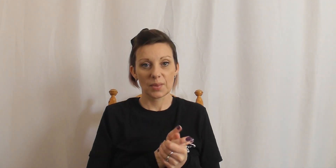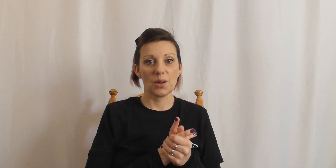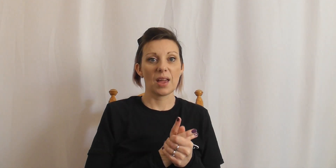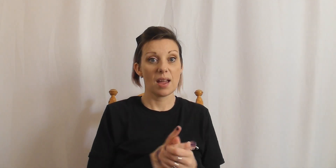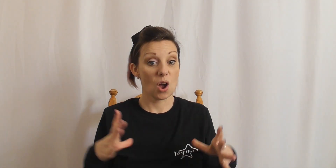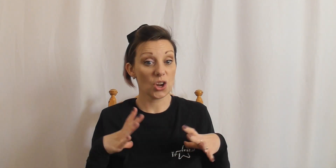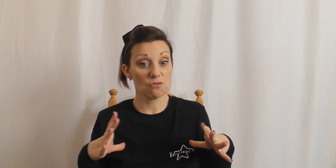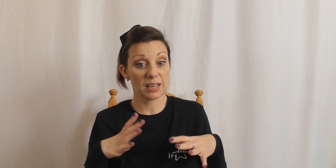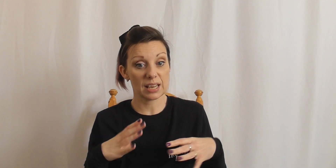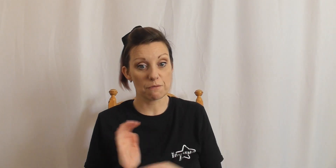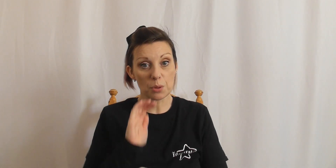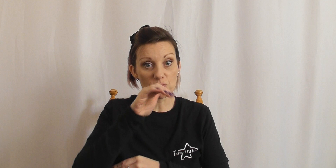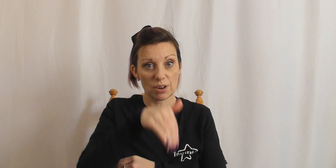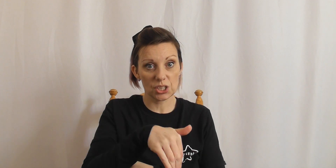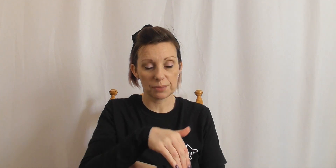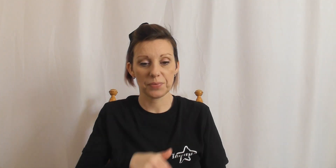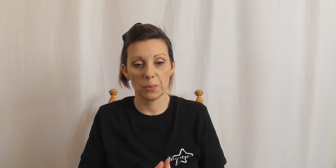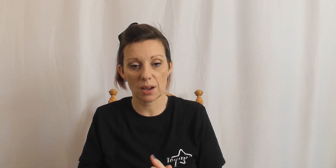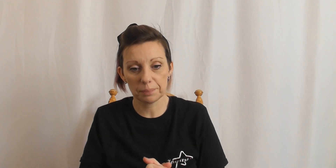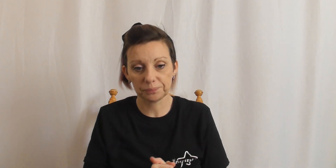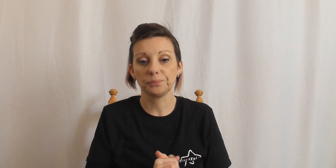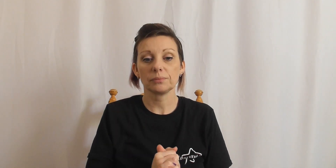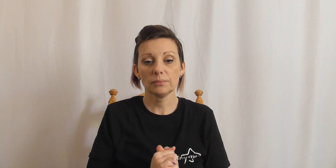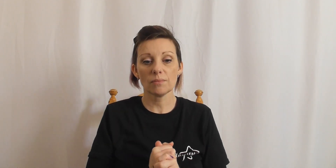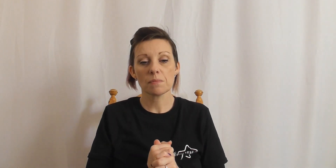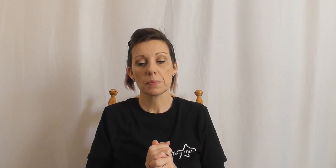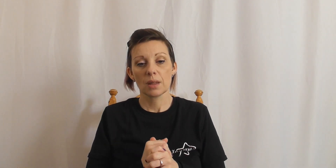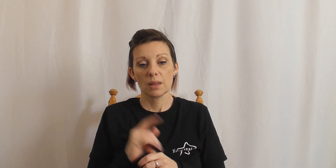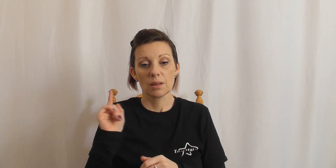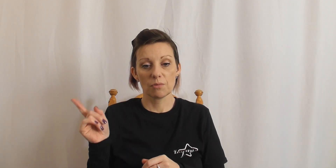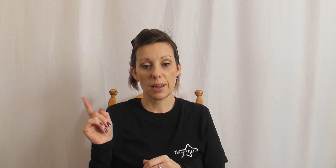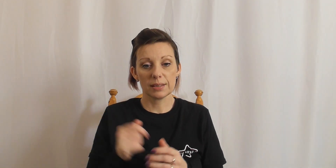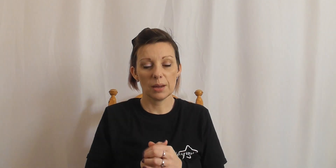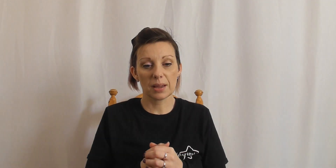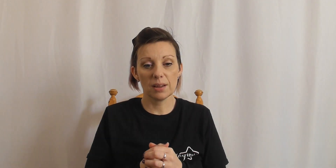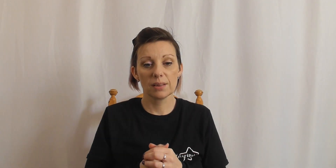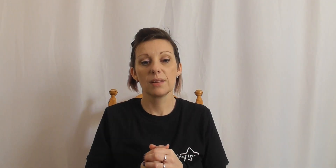Okay are you ready for the bridge, here we go. Right here we go